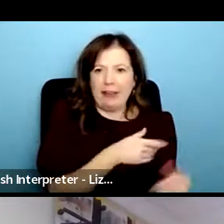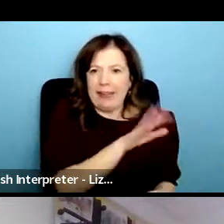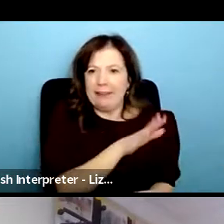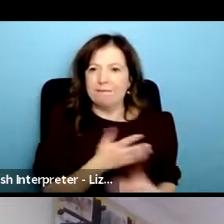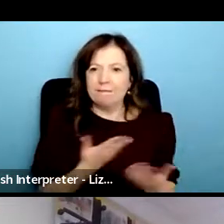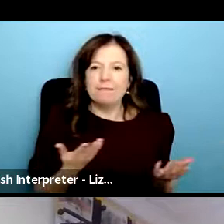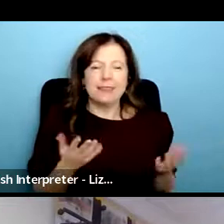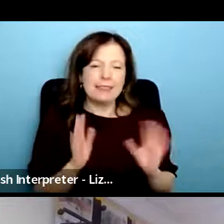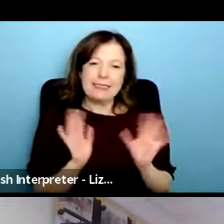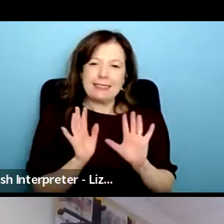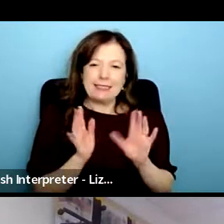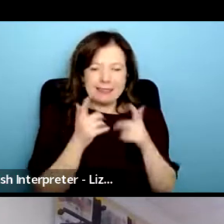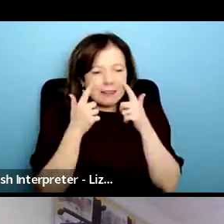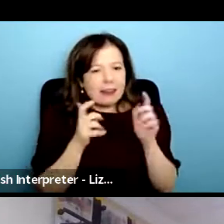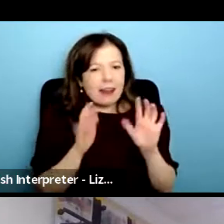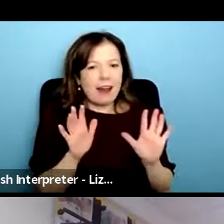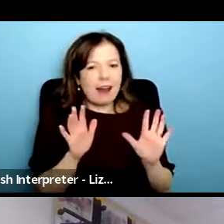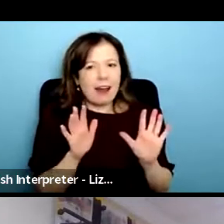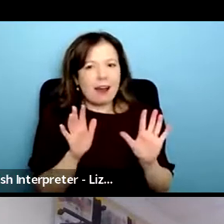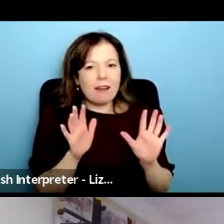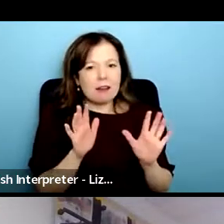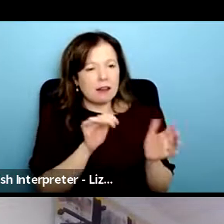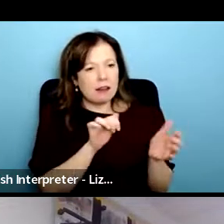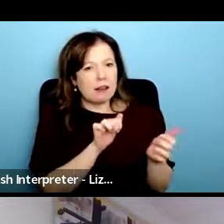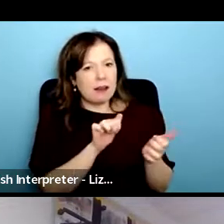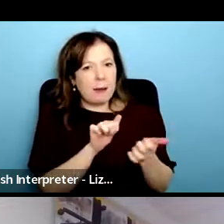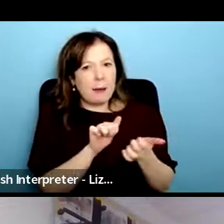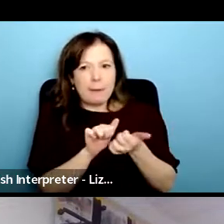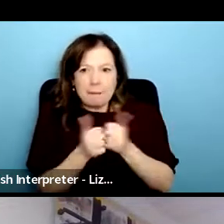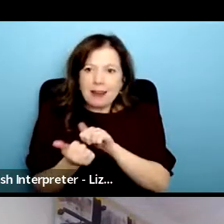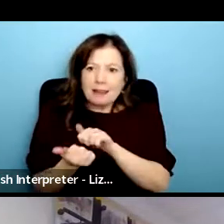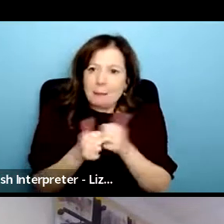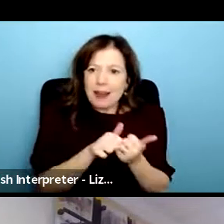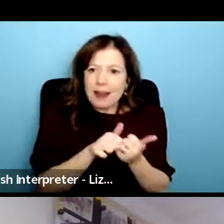emotional work that peer-to-peer to work is labour and it should be being paid for because there's